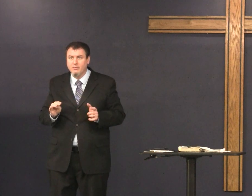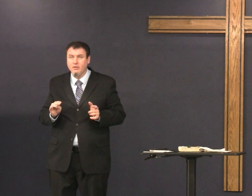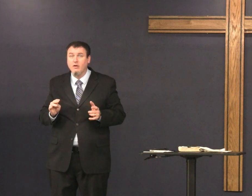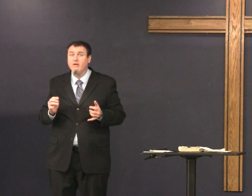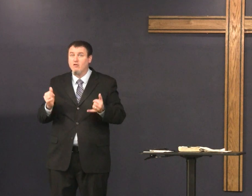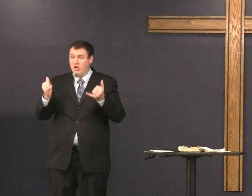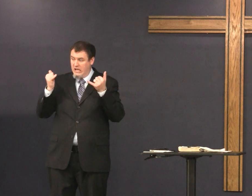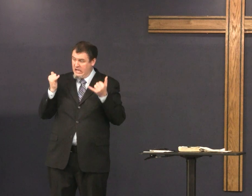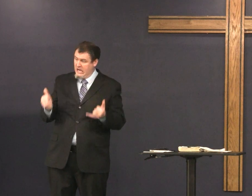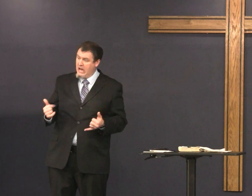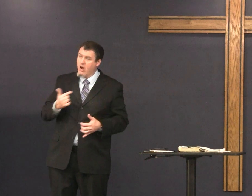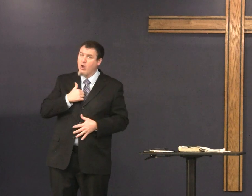anything to him